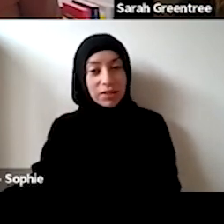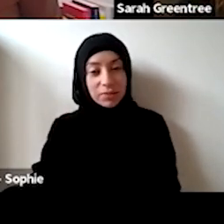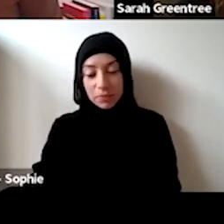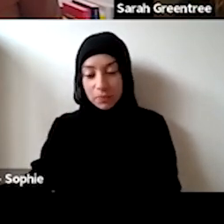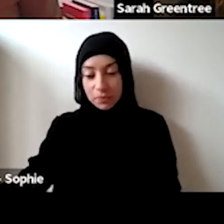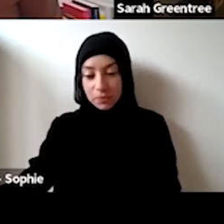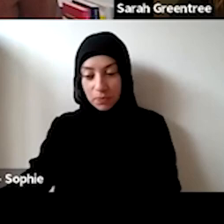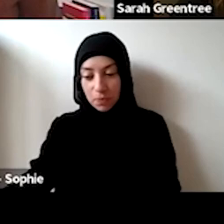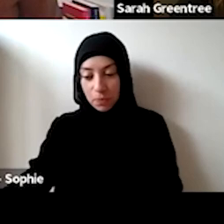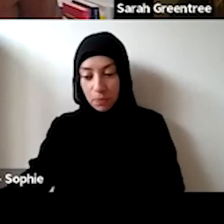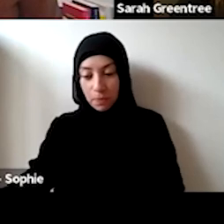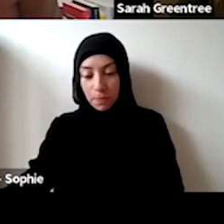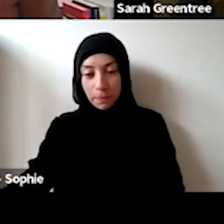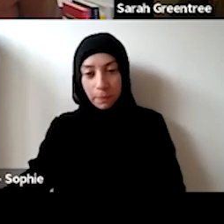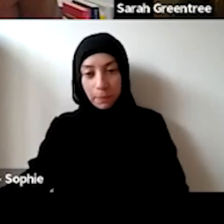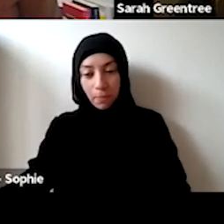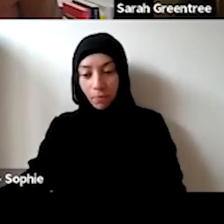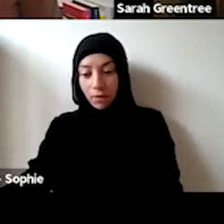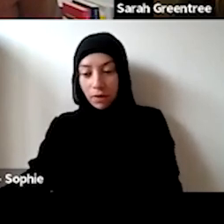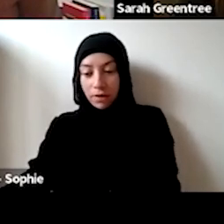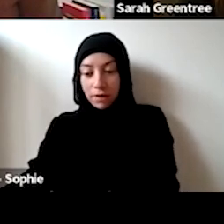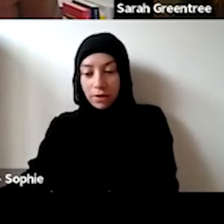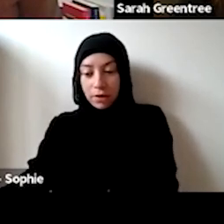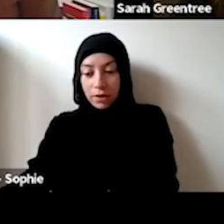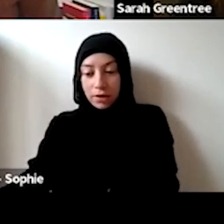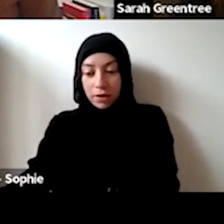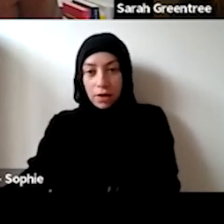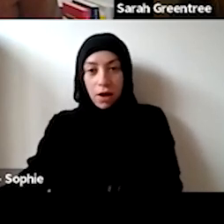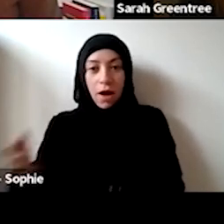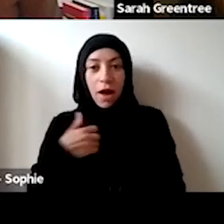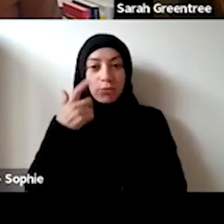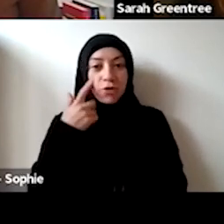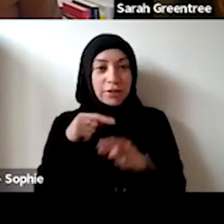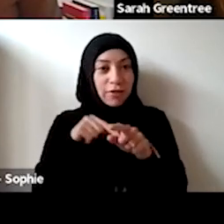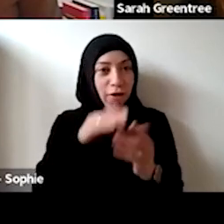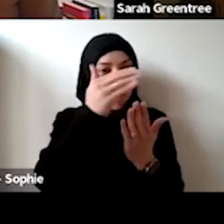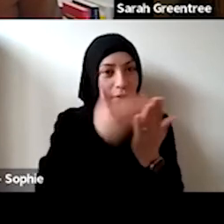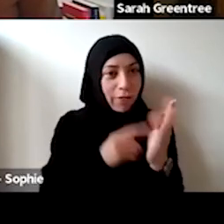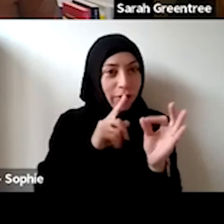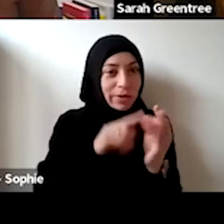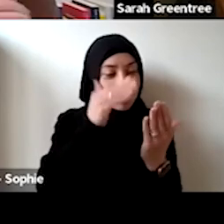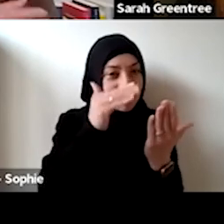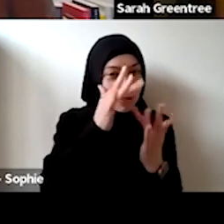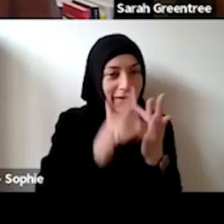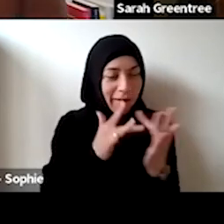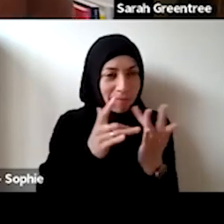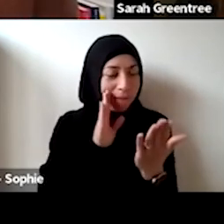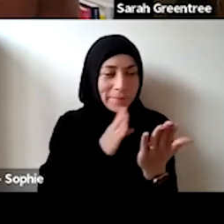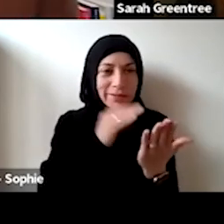alright, I'm I'm trying to follow the questions online to keep missing them. So the question is, if you've been on high, I just during the pandemic. And trying to follow the questions online,